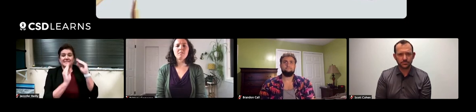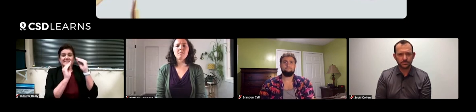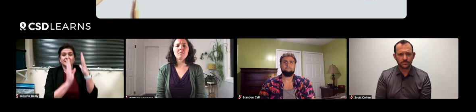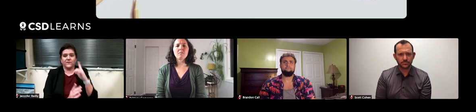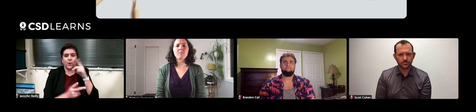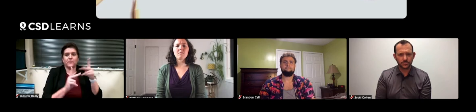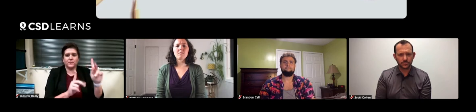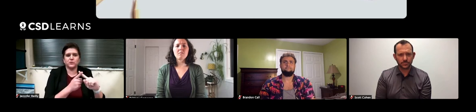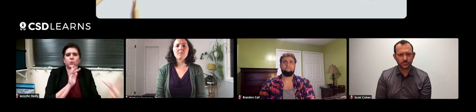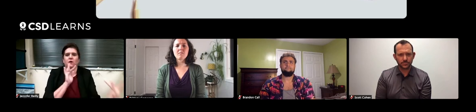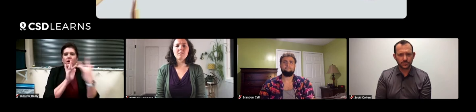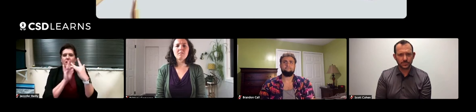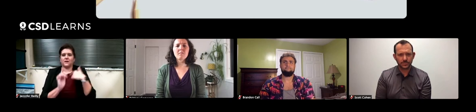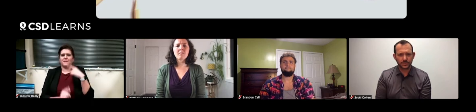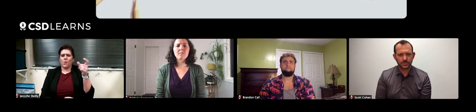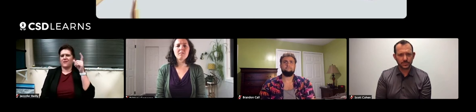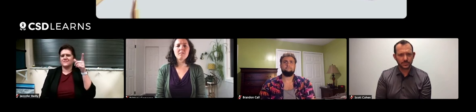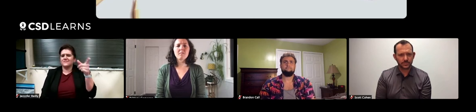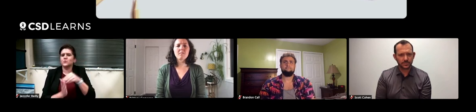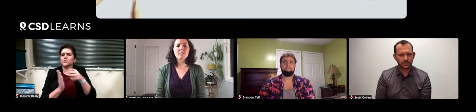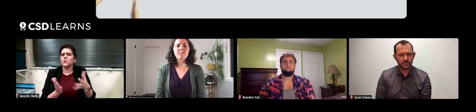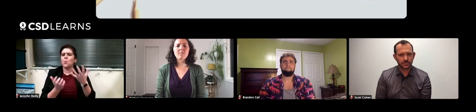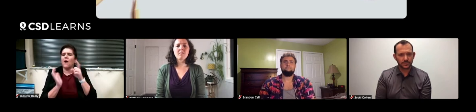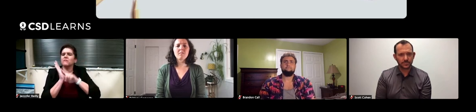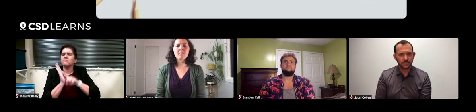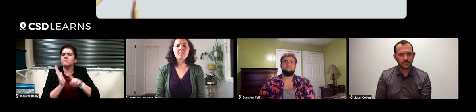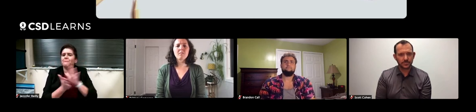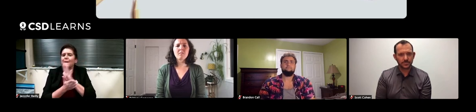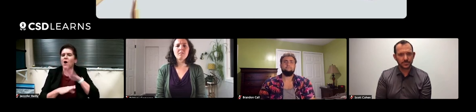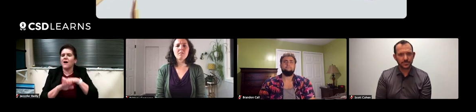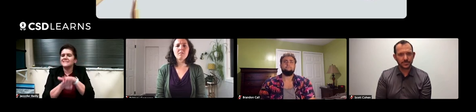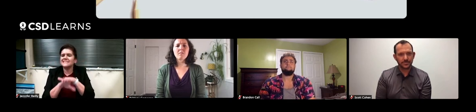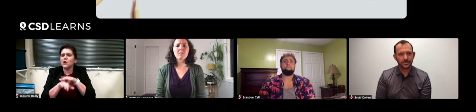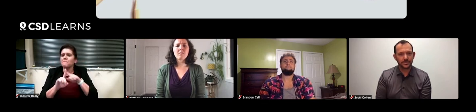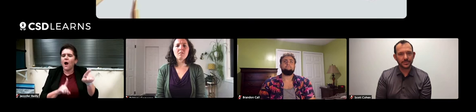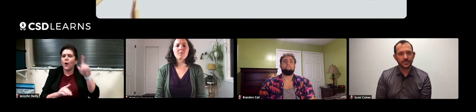permission to reach out to me because the student wanted to do a research paper on sea turtles